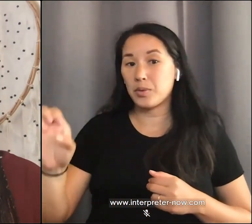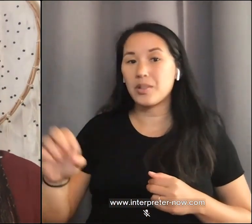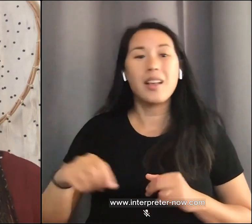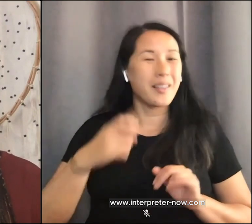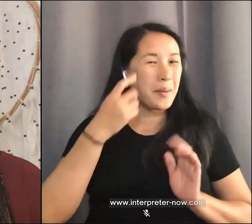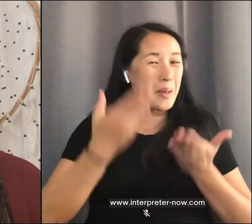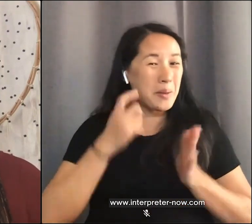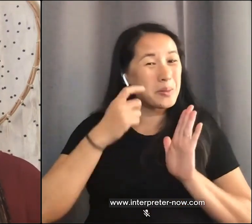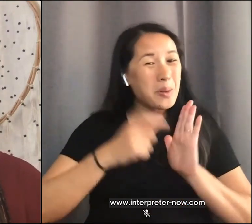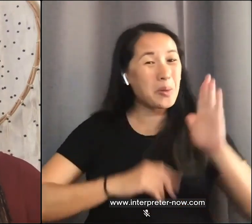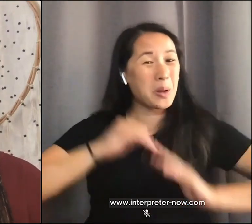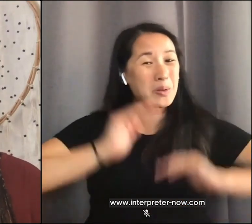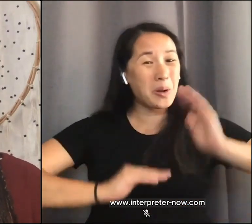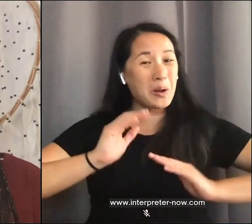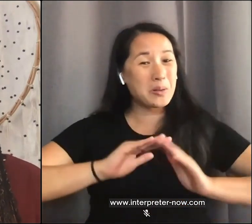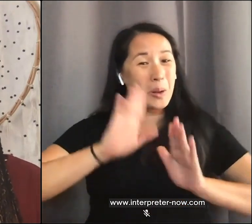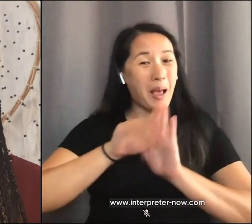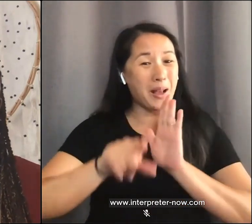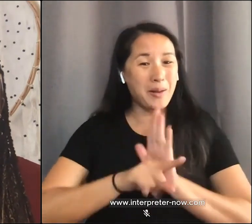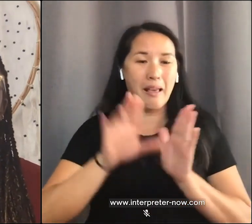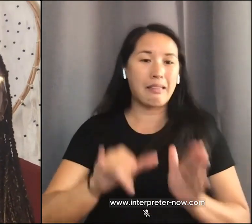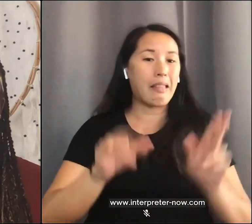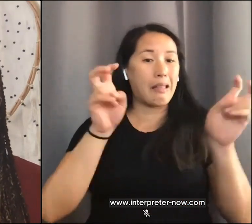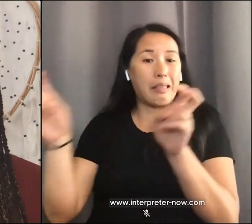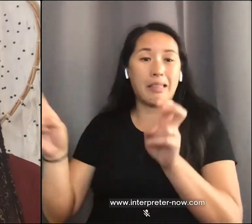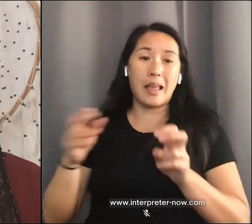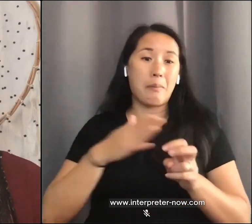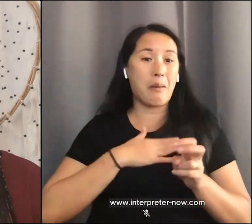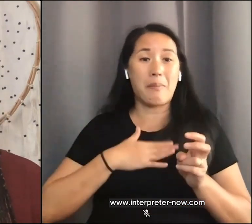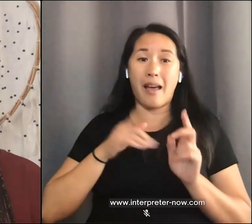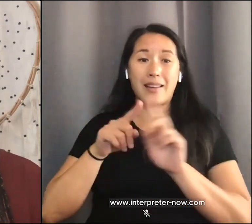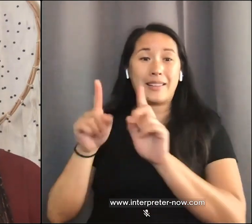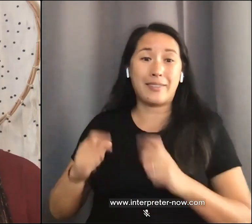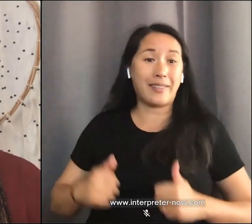theme throughout my city dwelling. So I do appreciate you choosing to spend your next